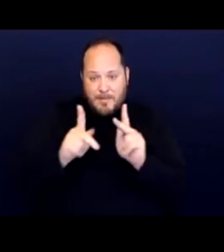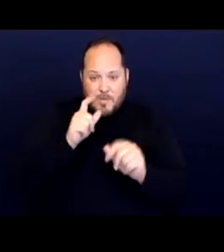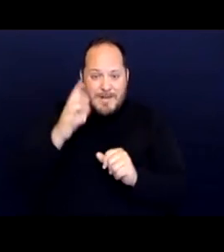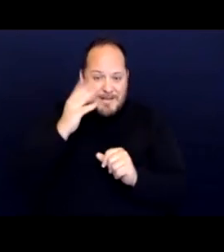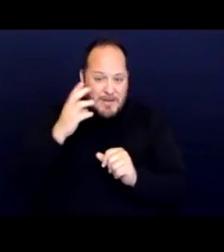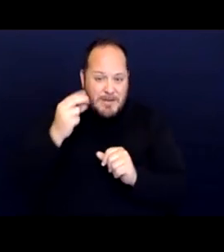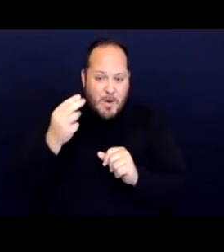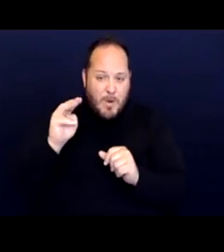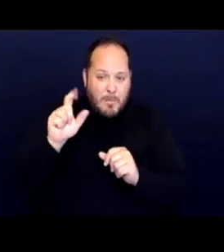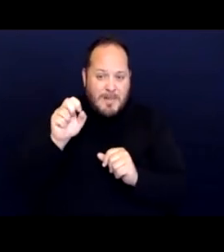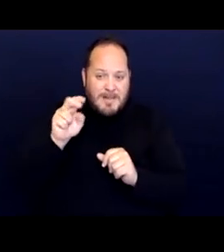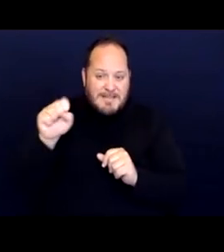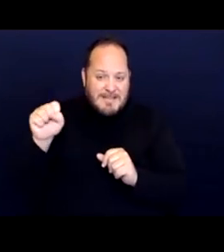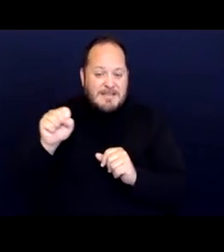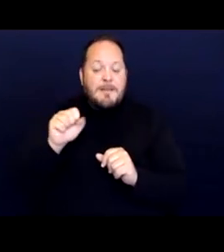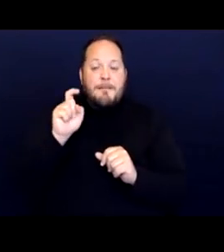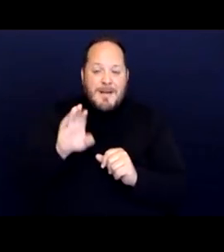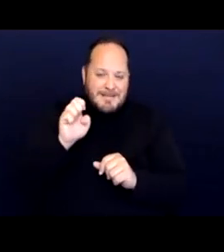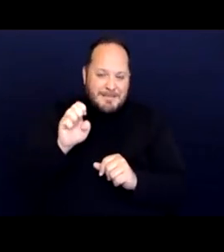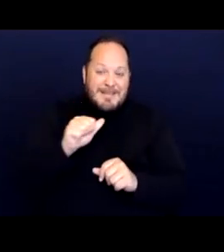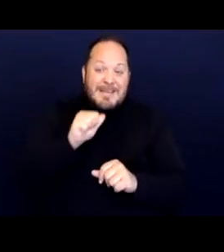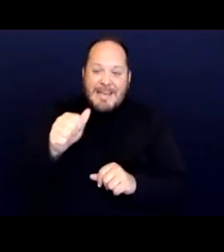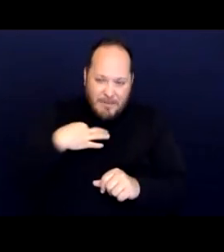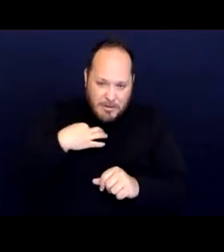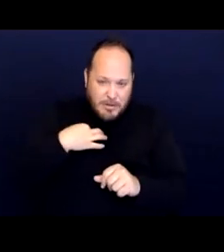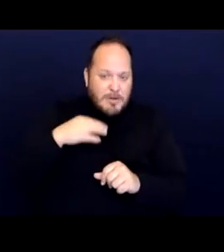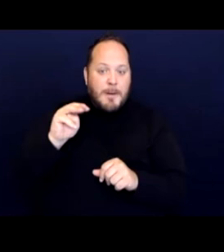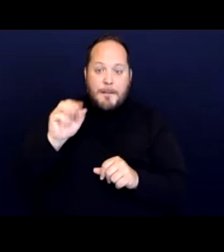Martin doesn't cover someone who could afford a place to stay and chooses not to stay there